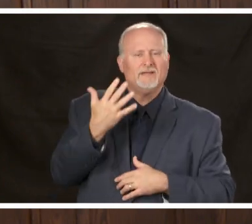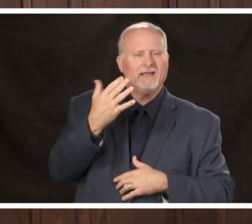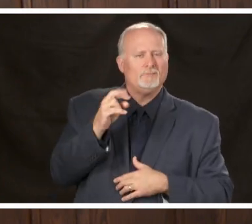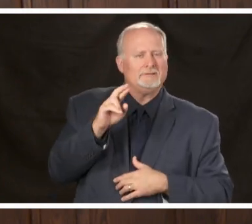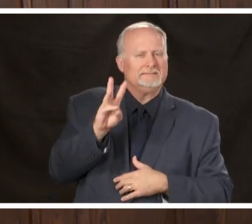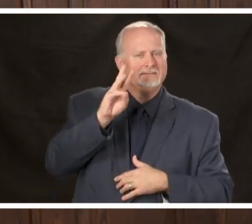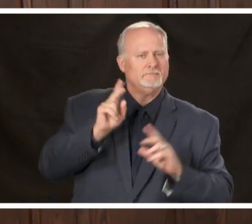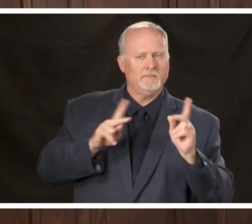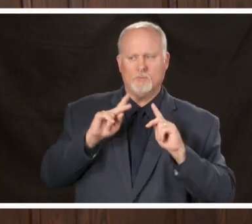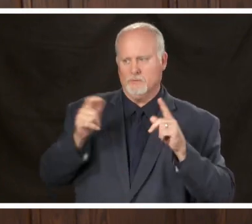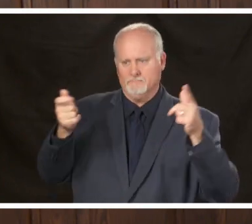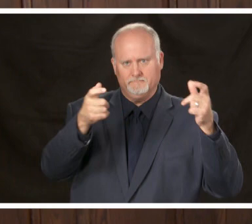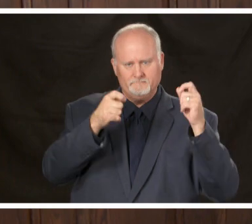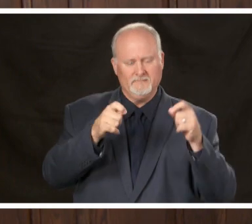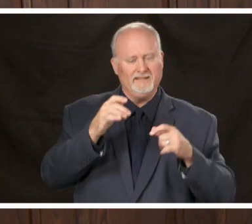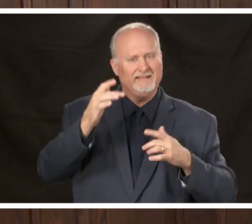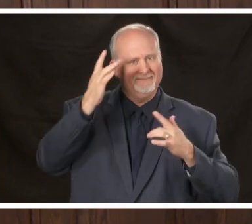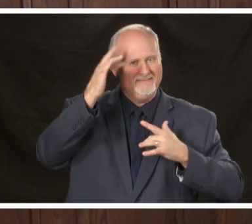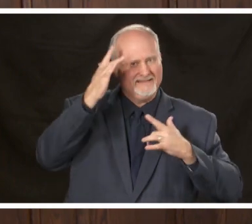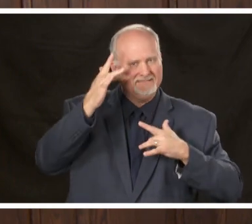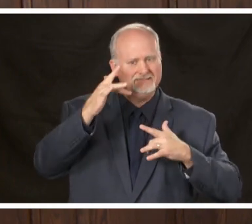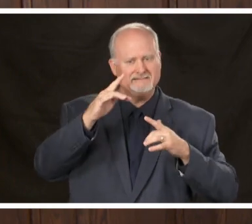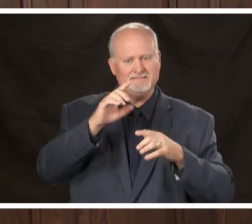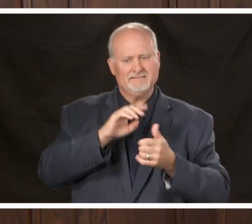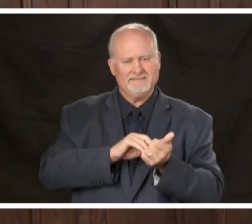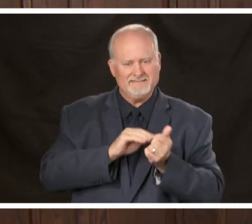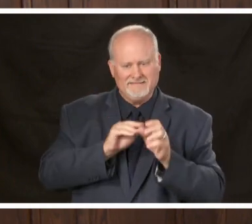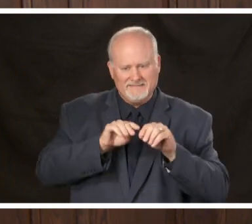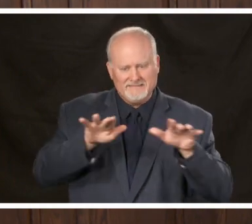together infectious disease doctors epidemiologists and public health